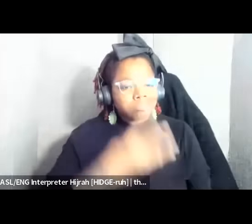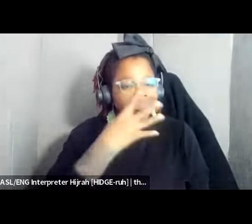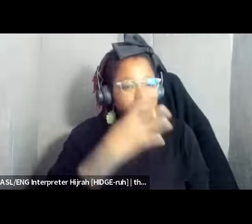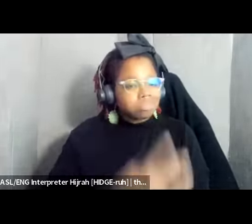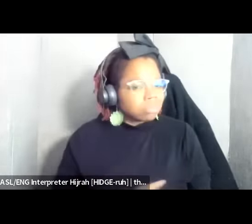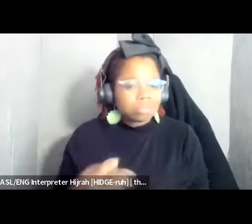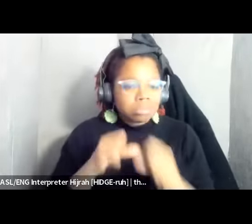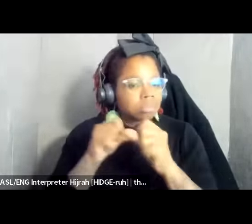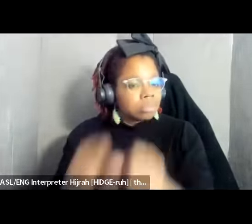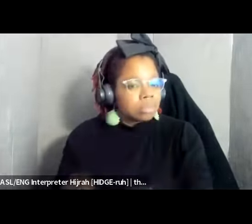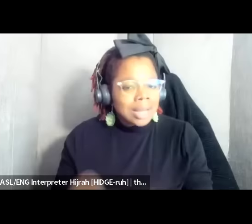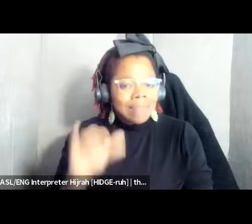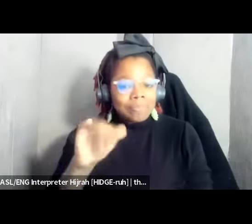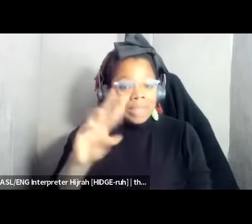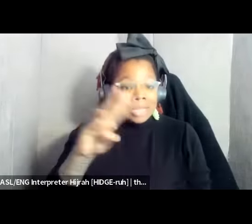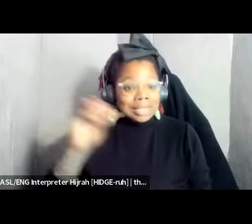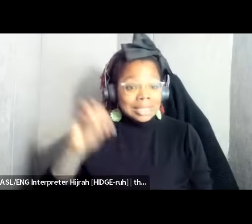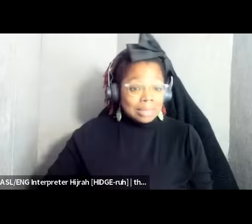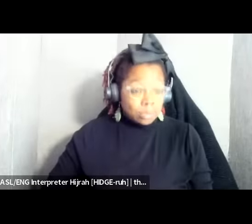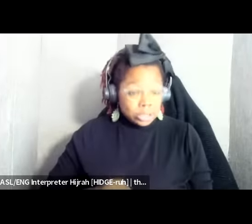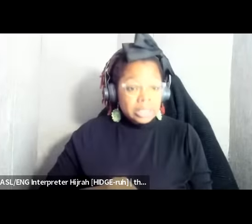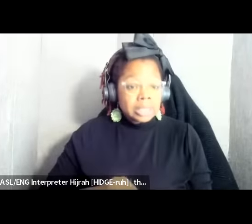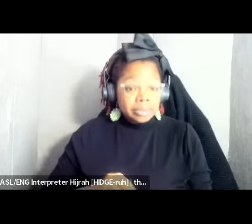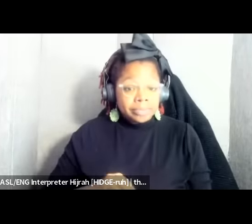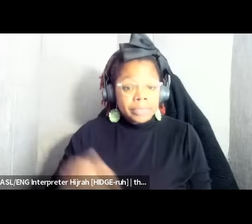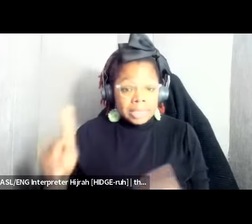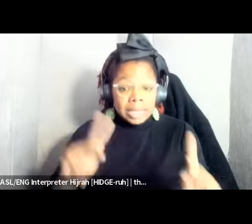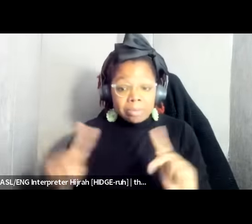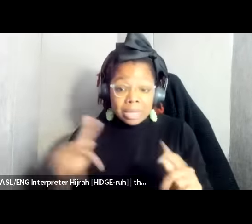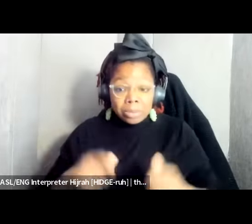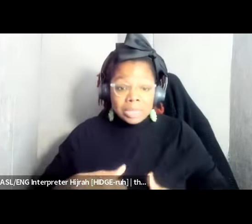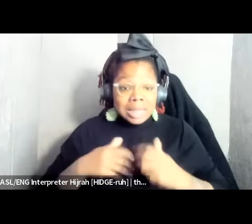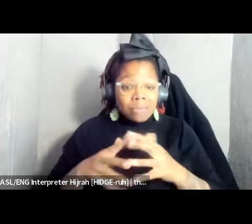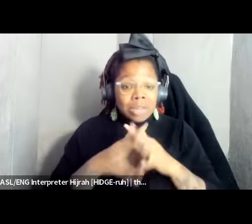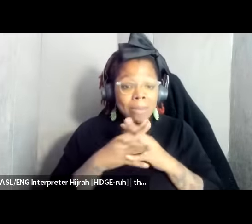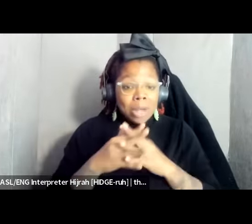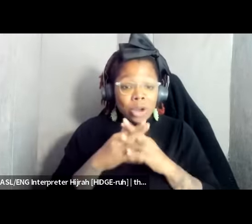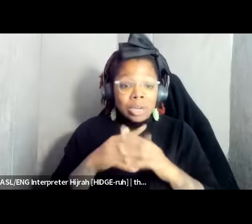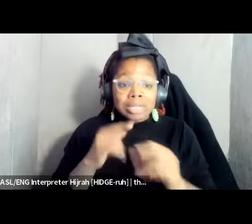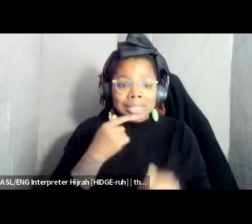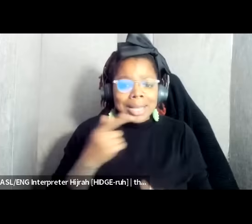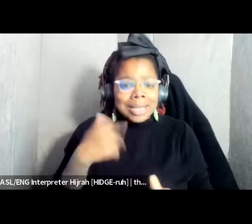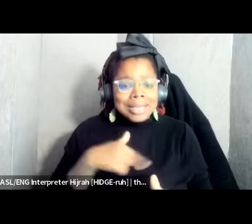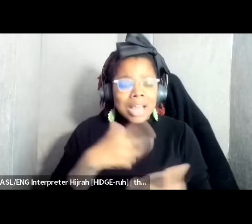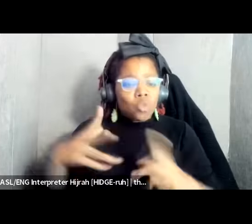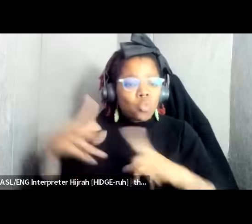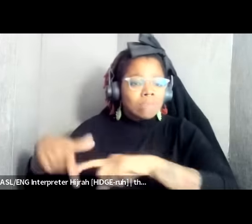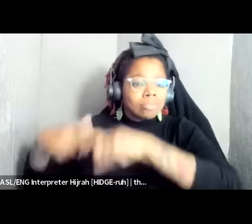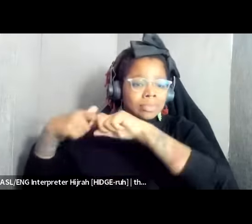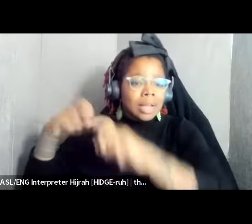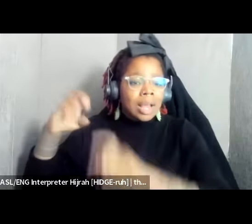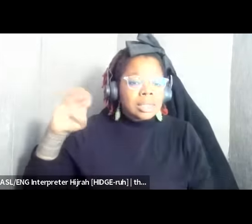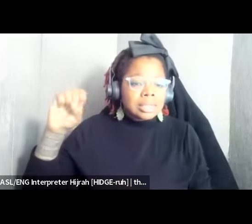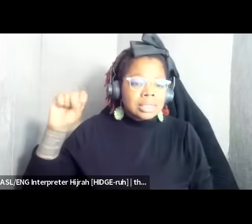that 60% of uh folks who live in America said that they wanted a ceasefire and our president in in